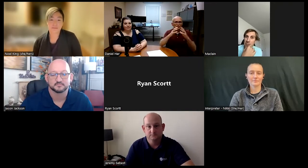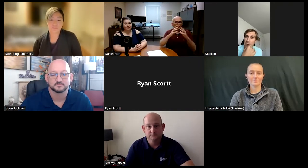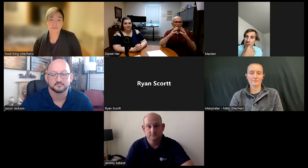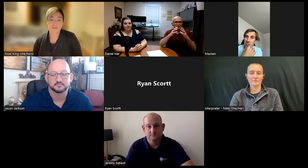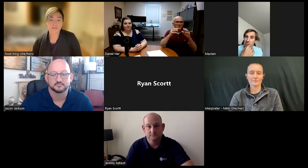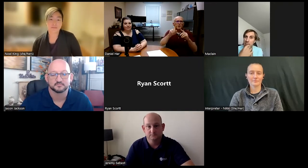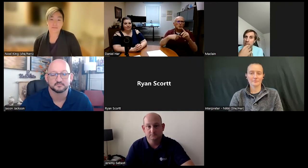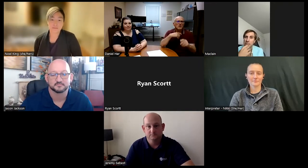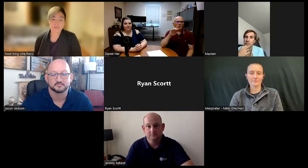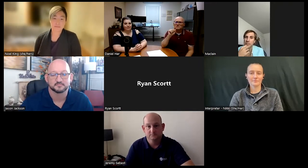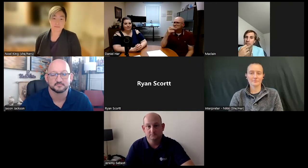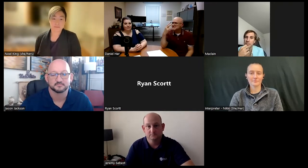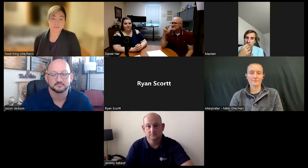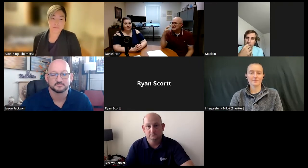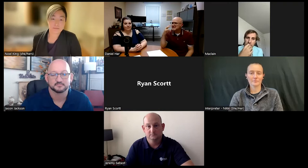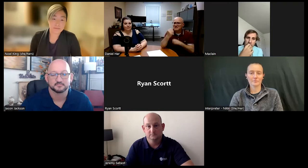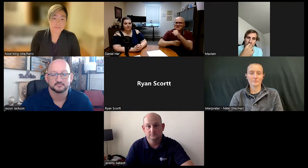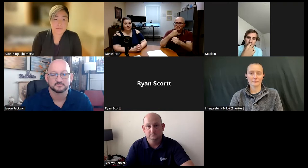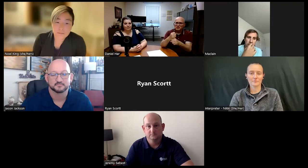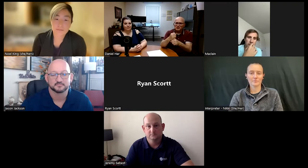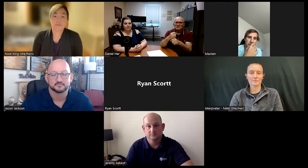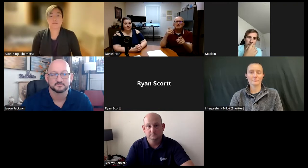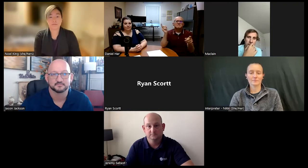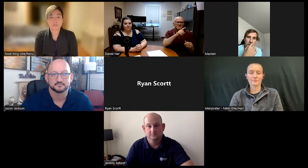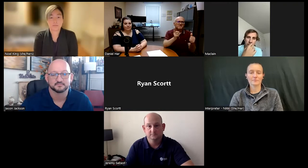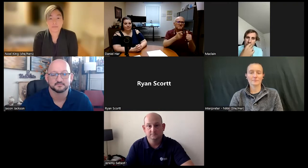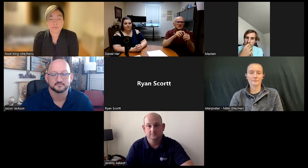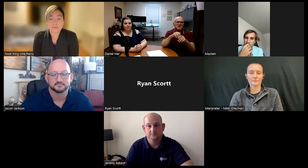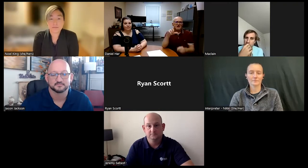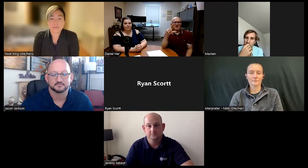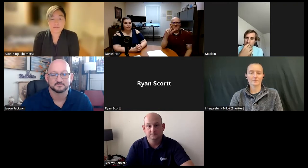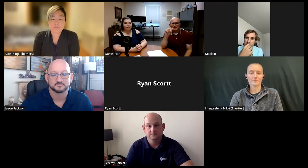I moved from Romania when I was 17.